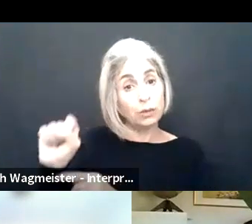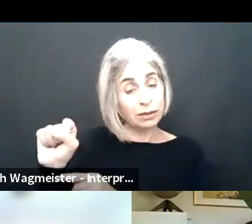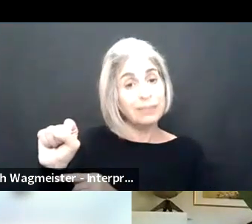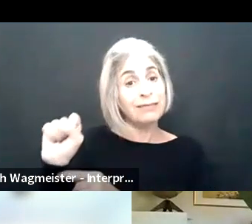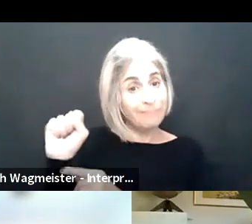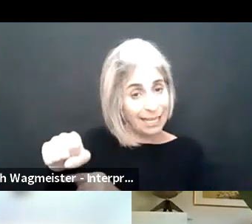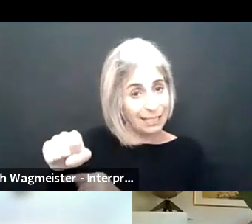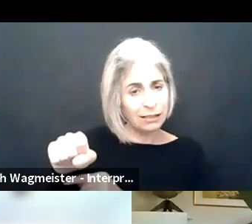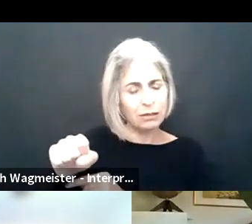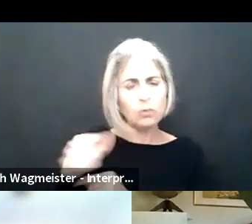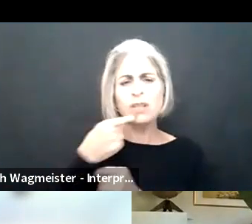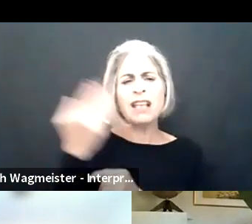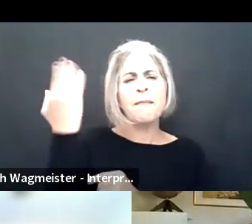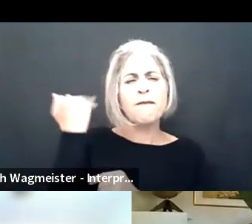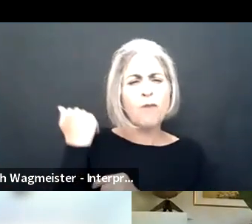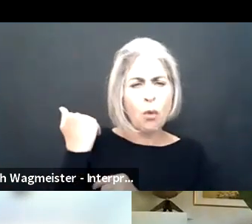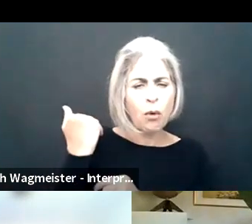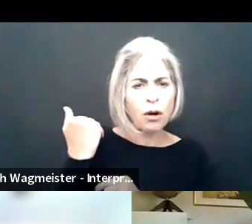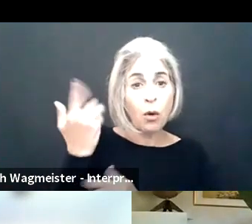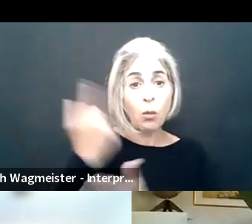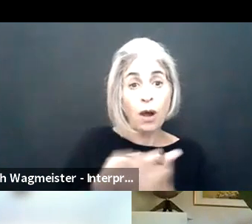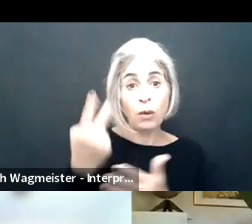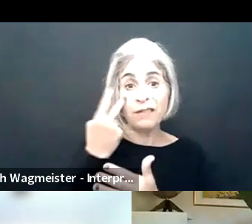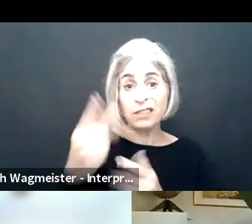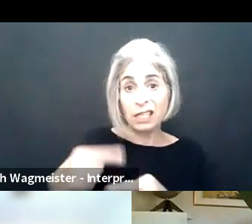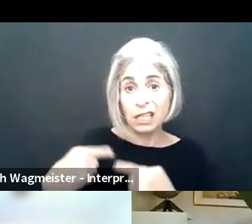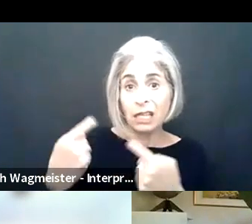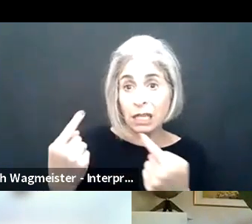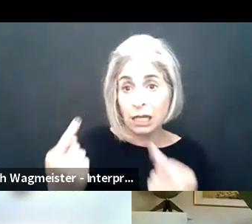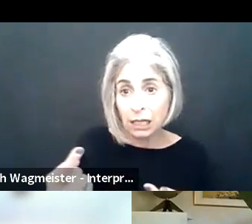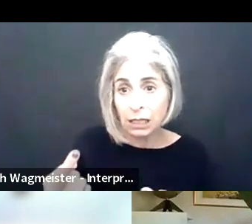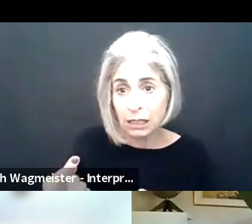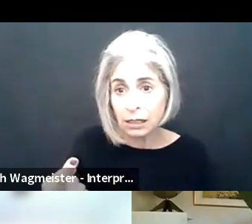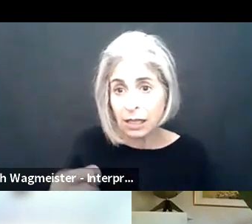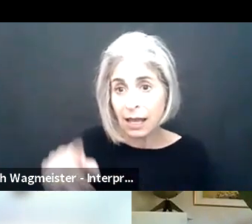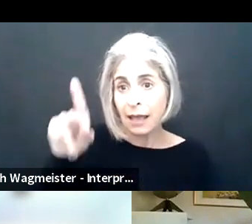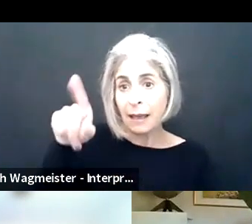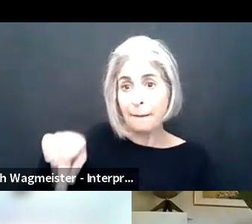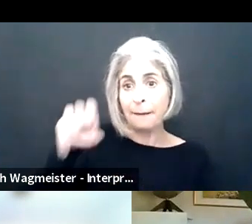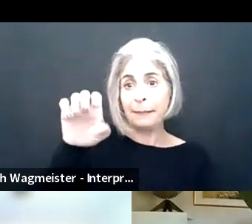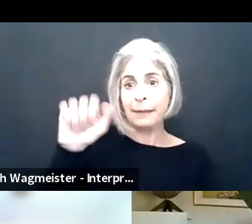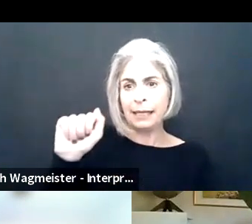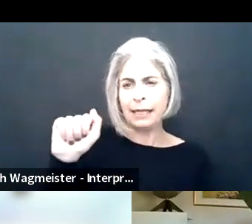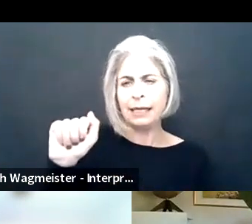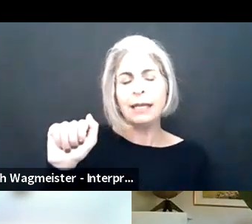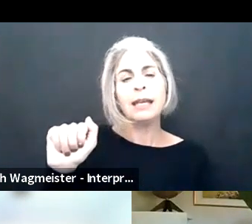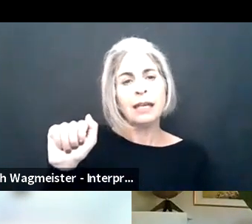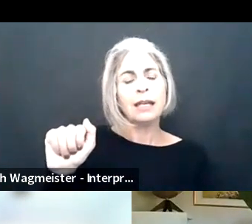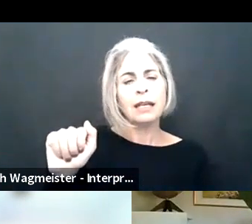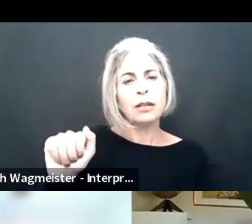advancement in things like virtual meeting tools, but as was said earlier,